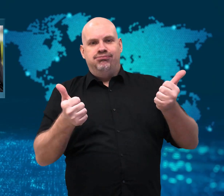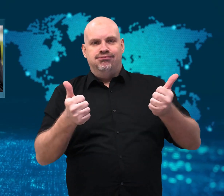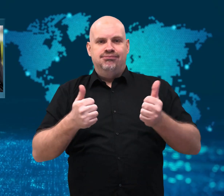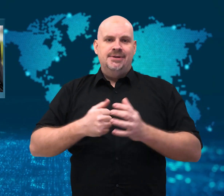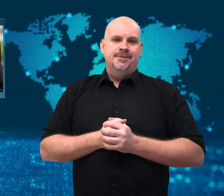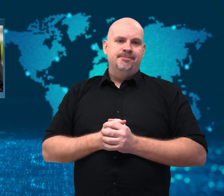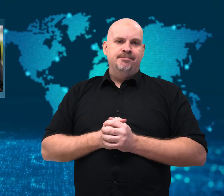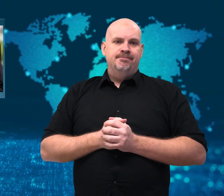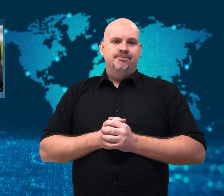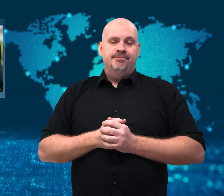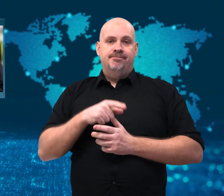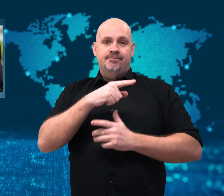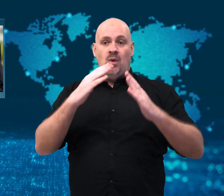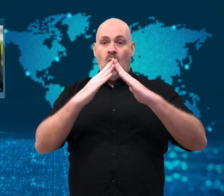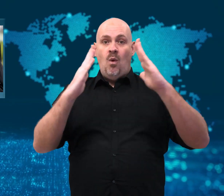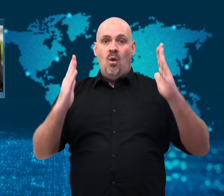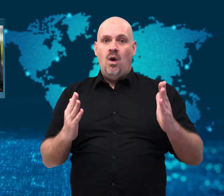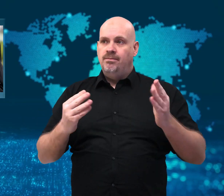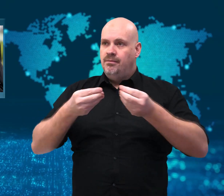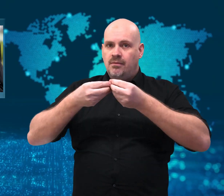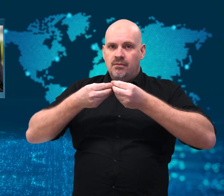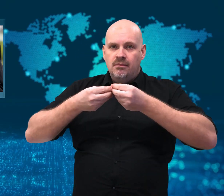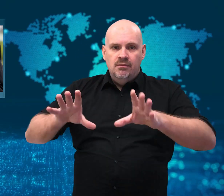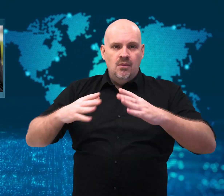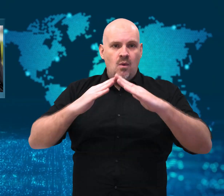She has lost her home,